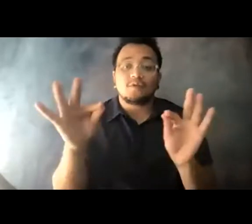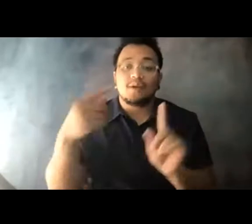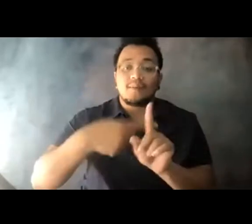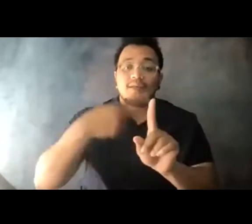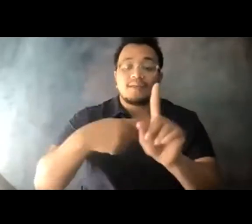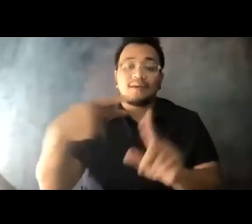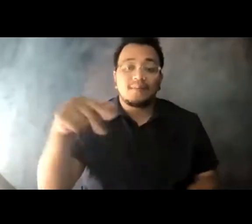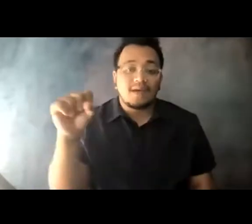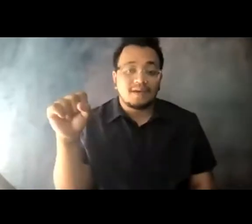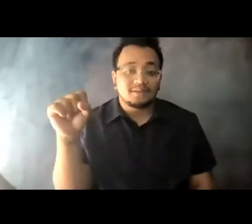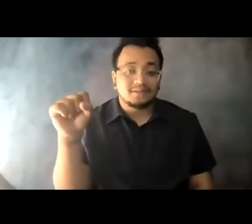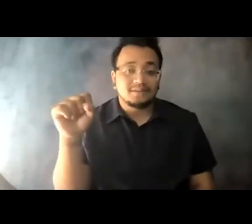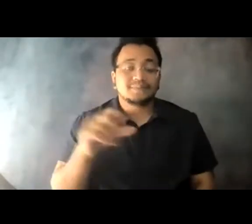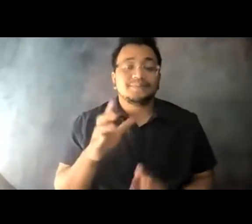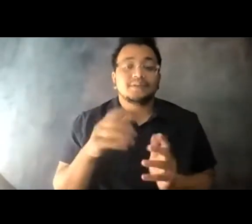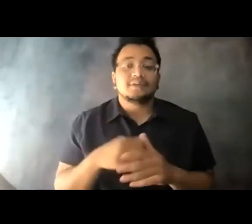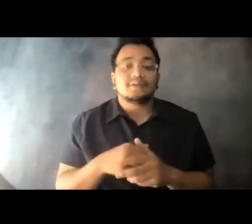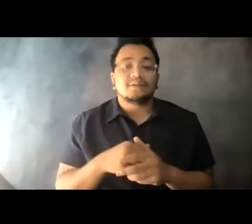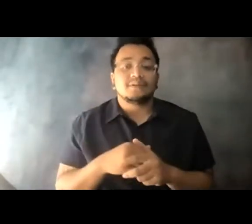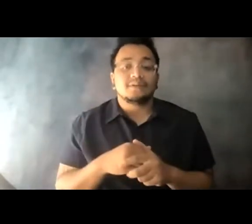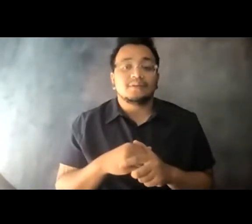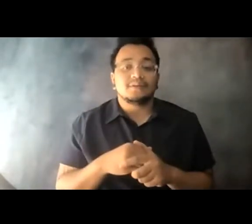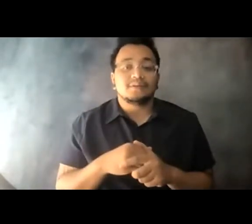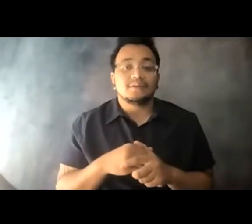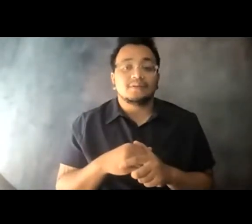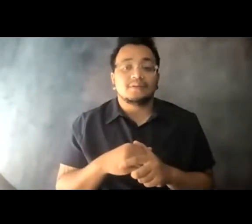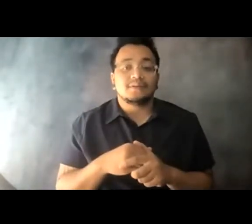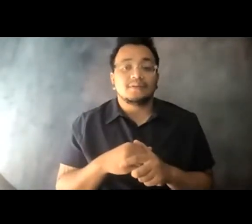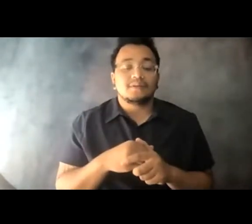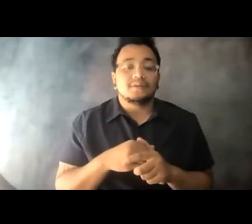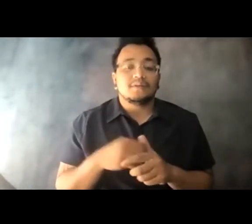pass, corresponding to their visit to businesses in San 14:09:48 Diego County.